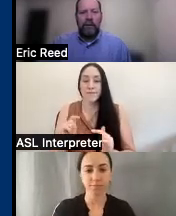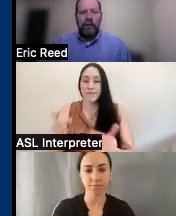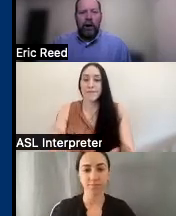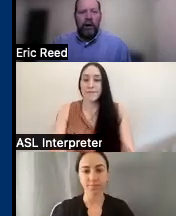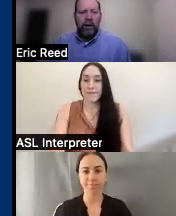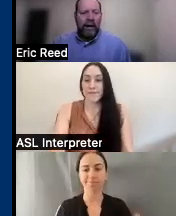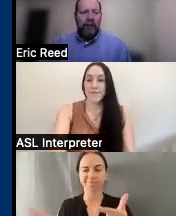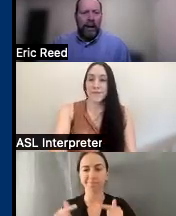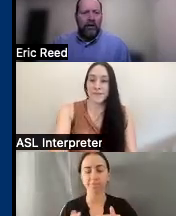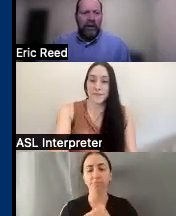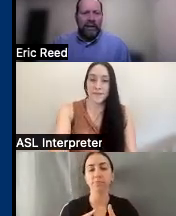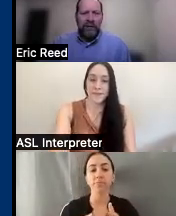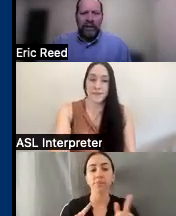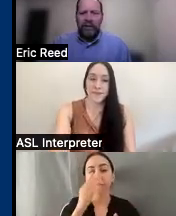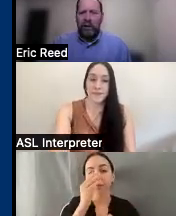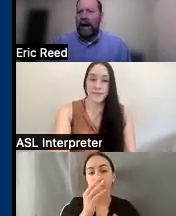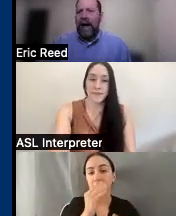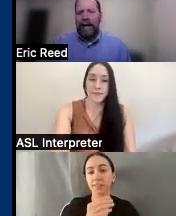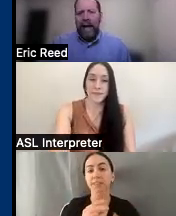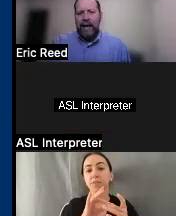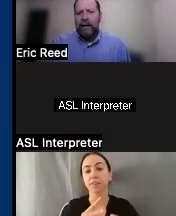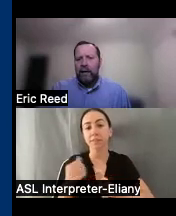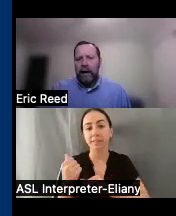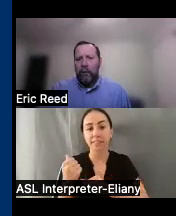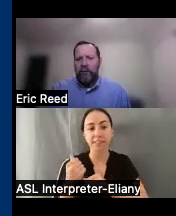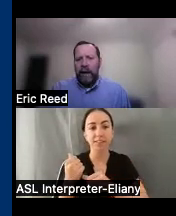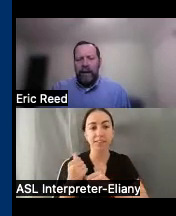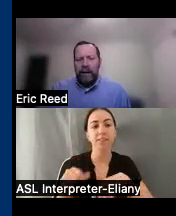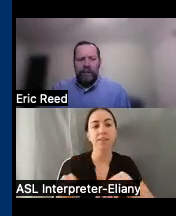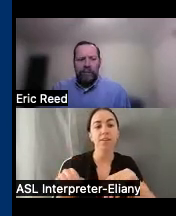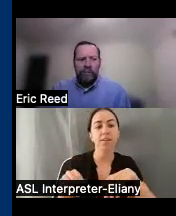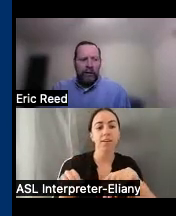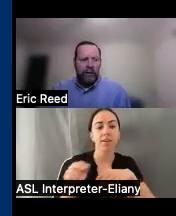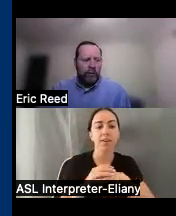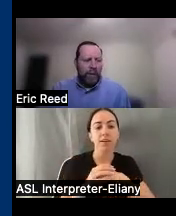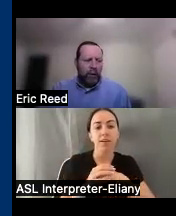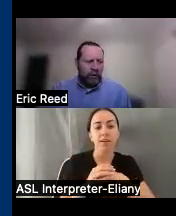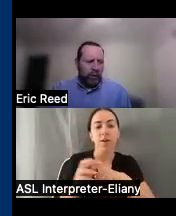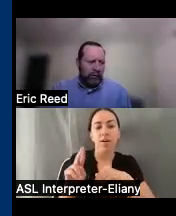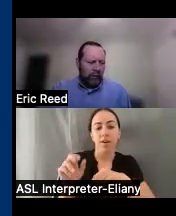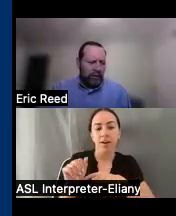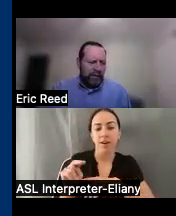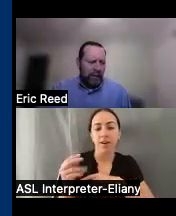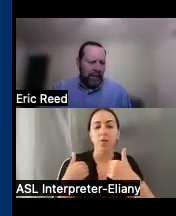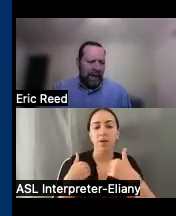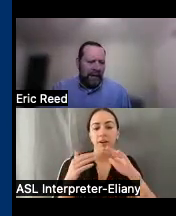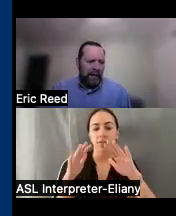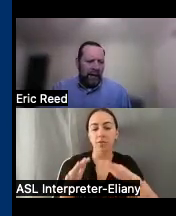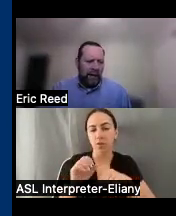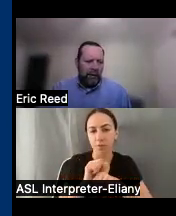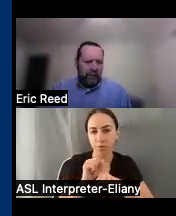our information and assistance our Ina we've got a a great person working for us Tim McCann who's